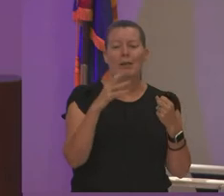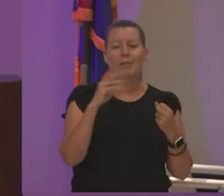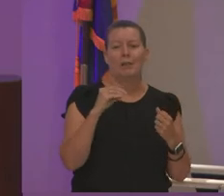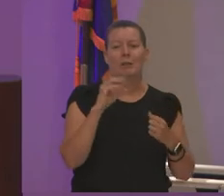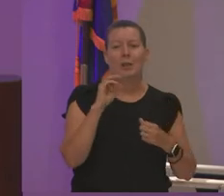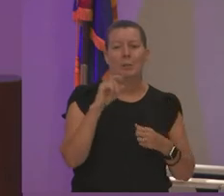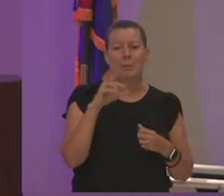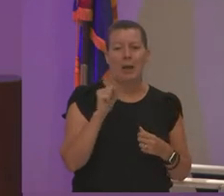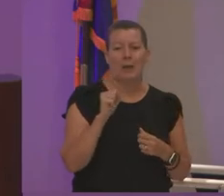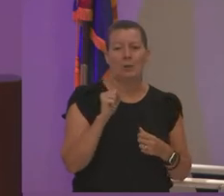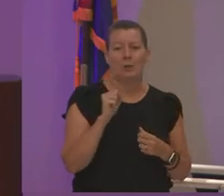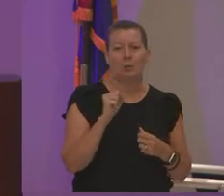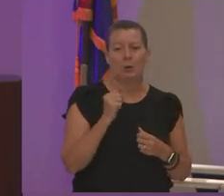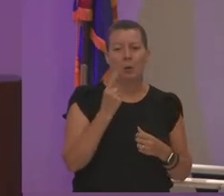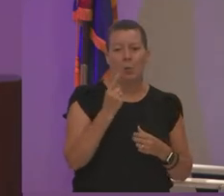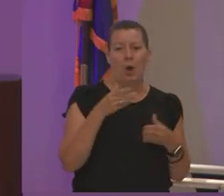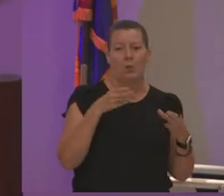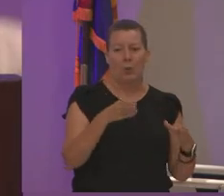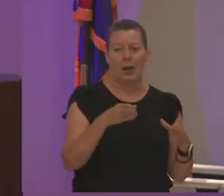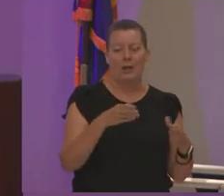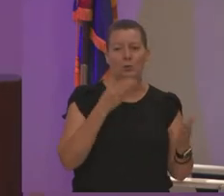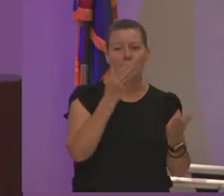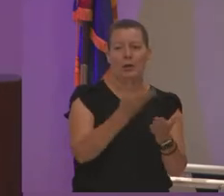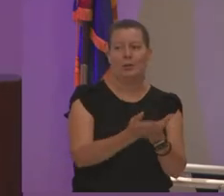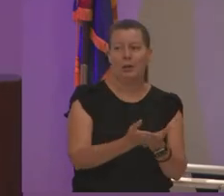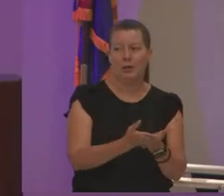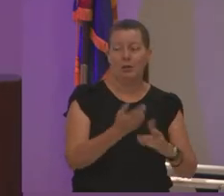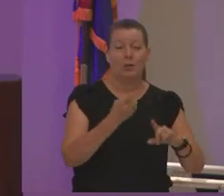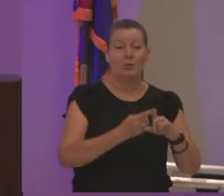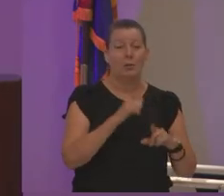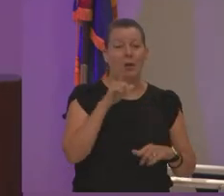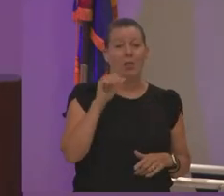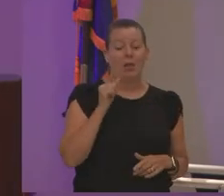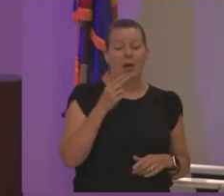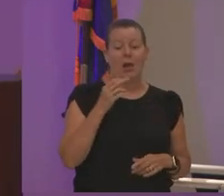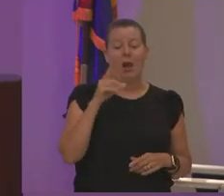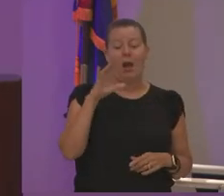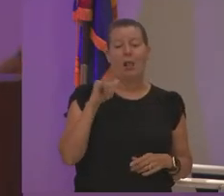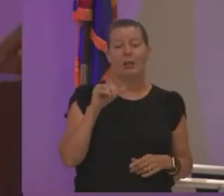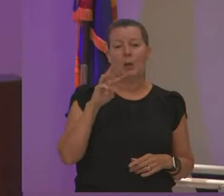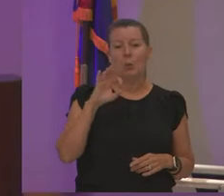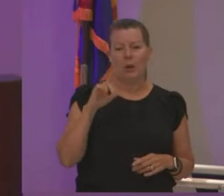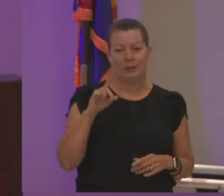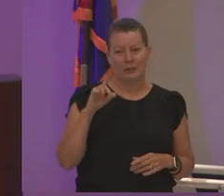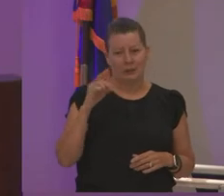the institution i was coming from los angeles hollywood if anybody knows california you know